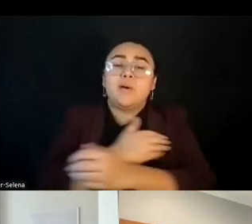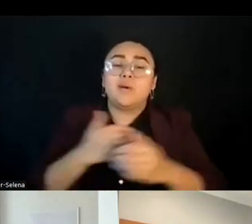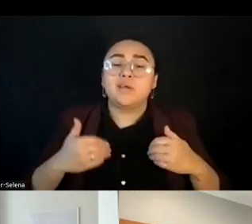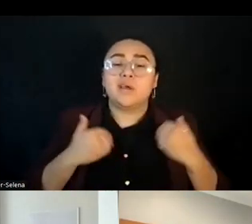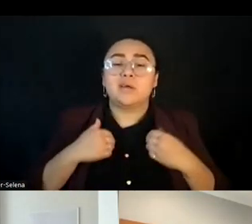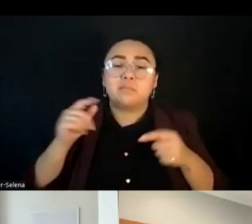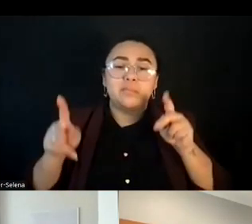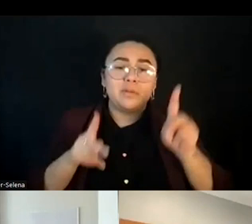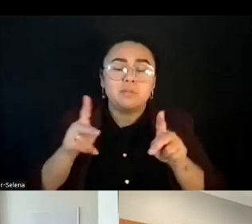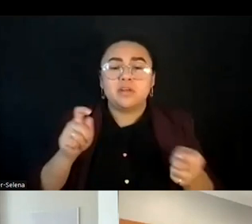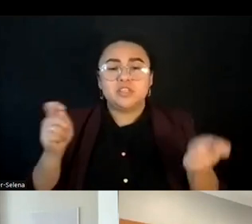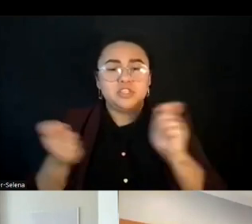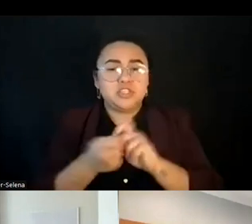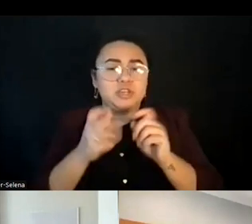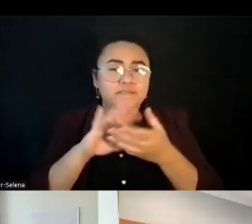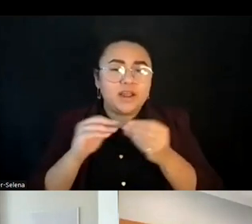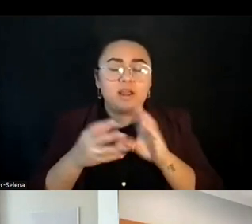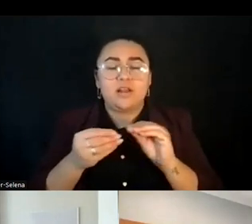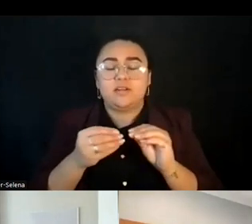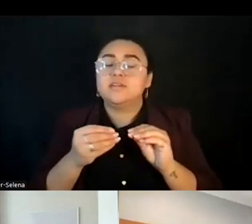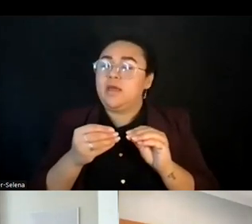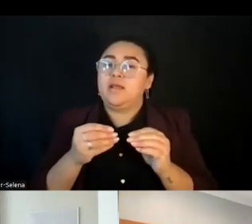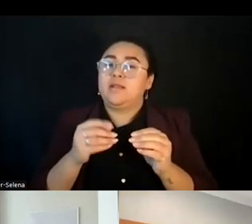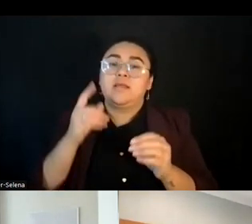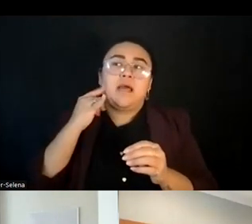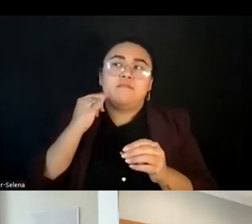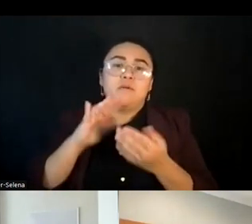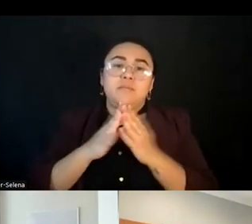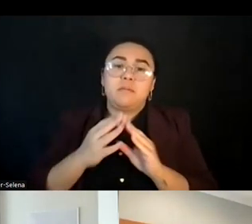transform California to more just and equitable state for all.